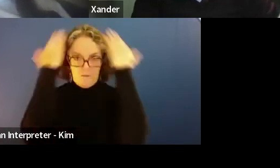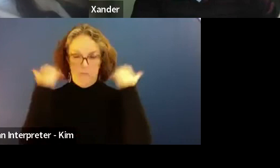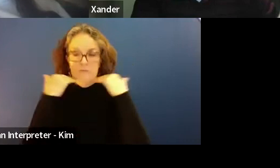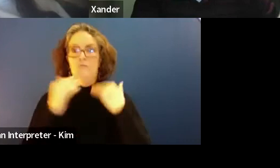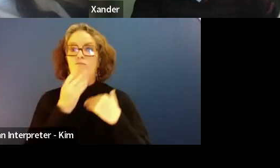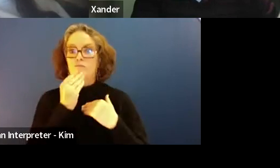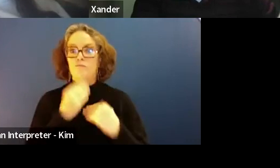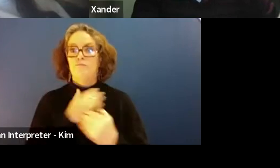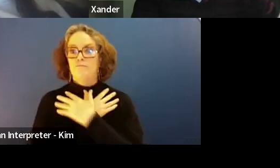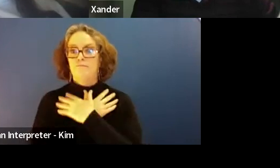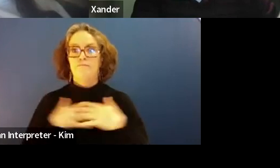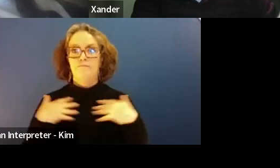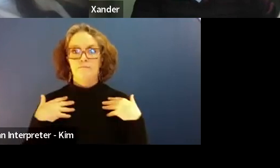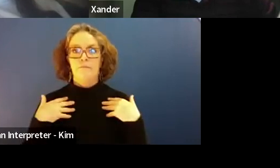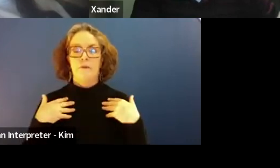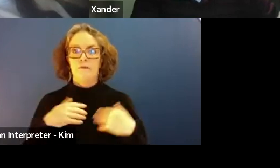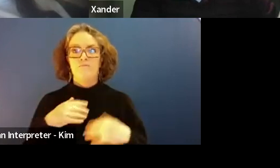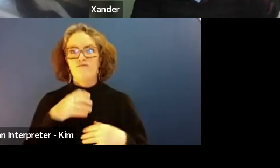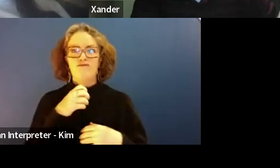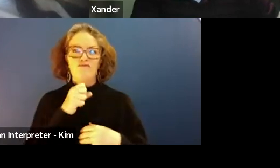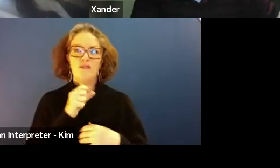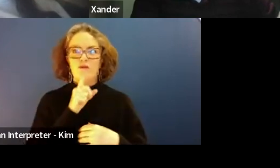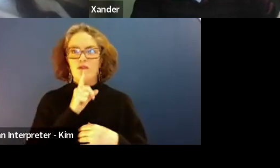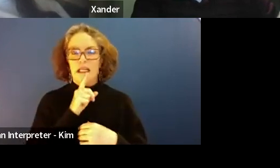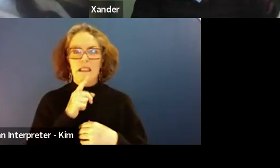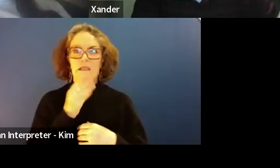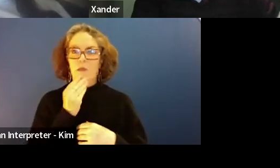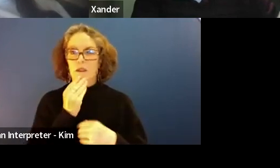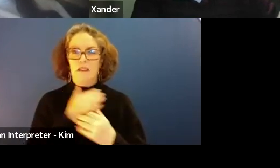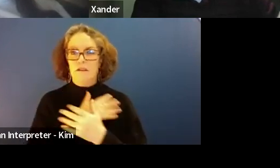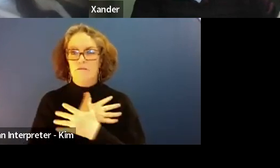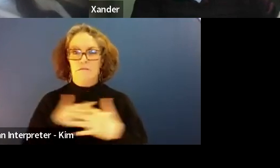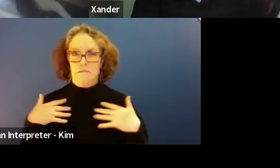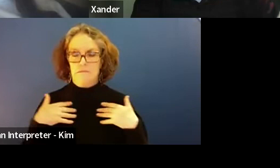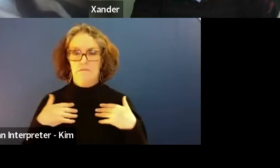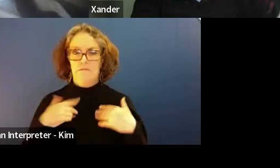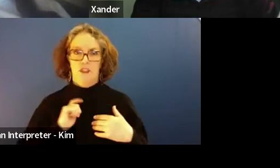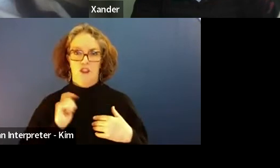Before we begin, I would like to acknowledge that even though we are meeting virtually.